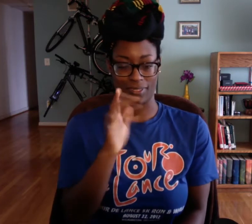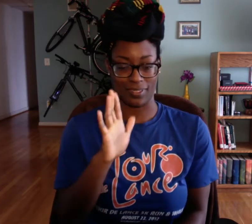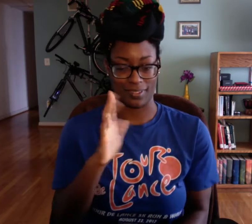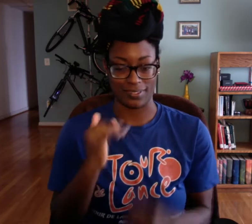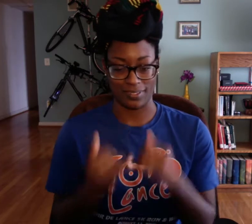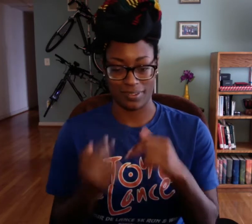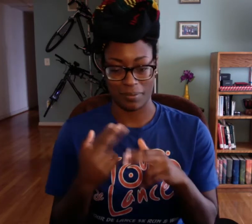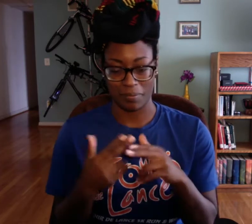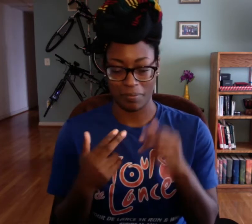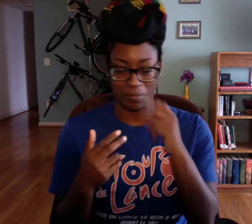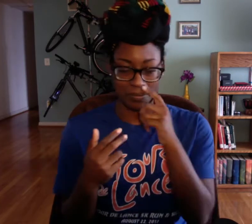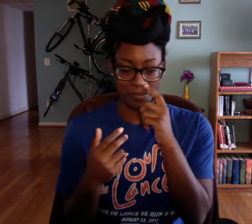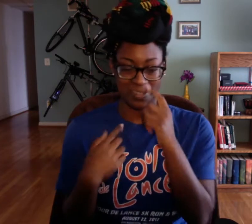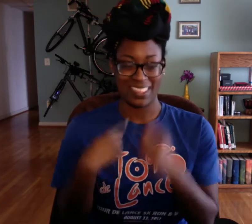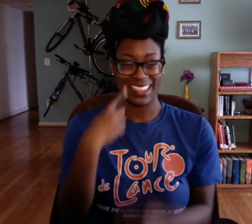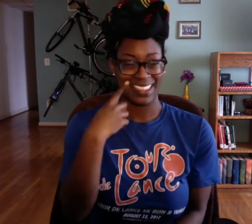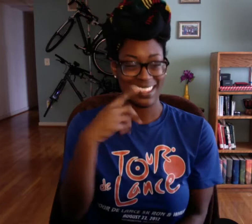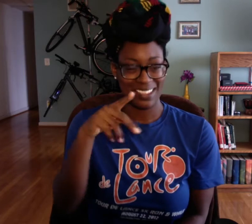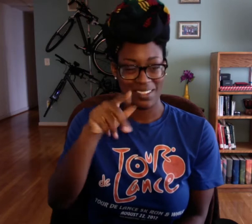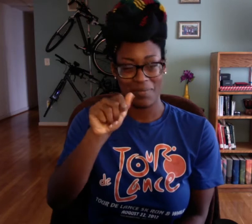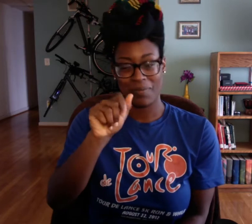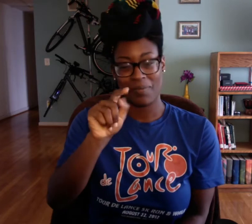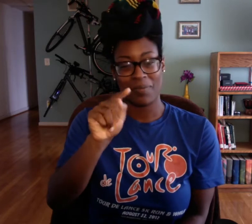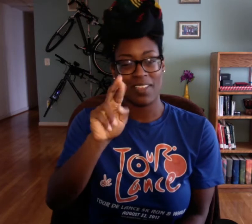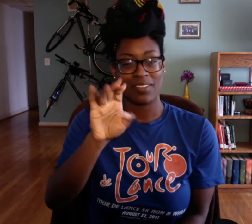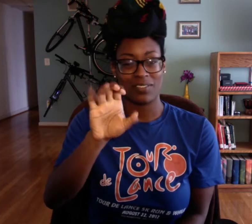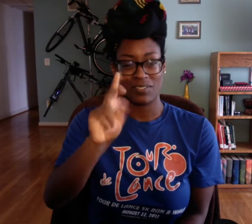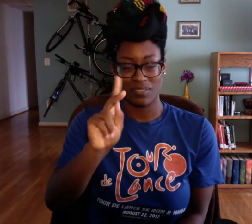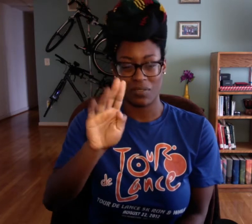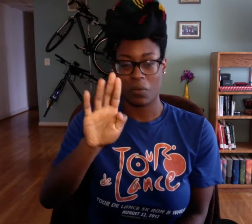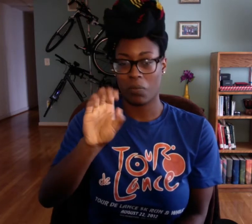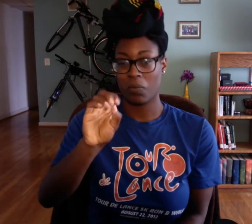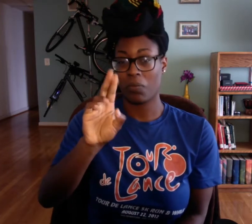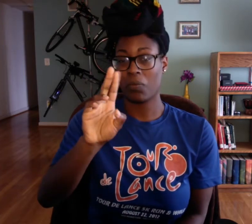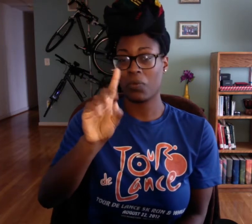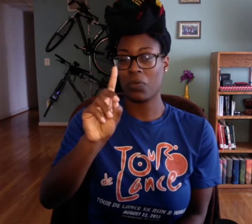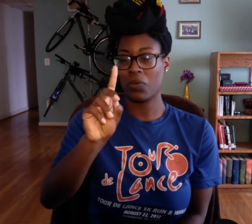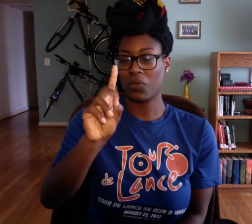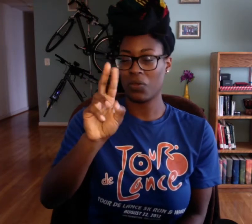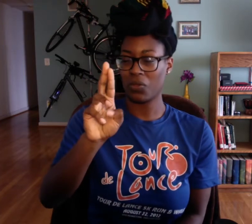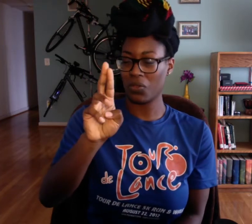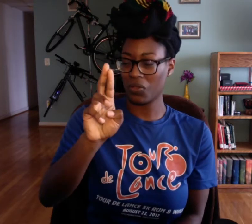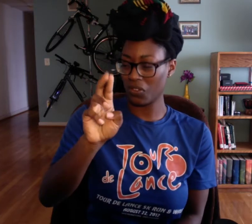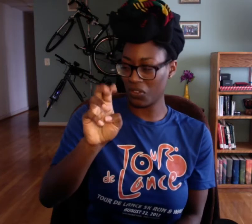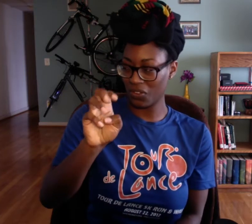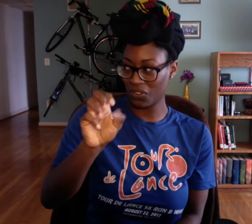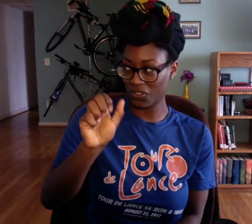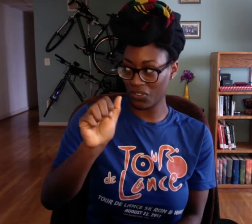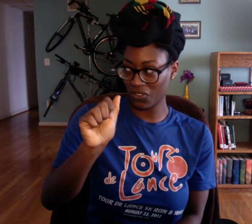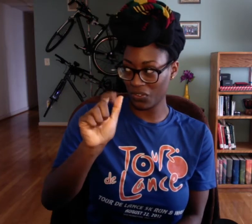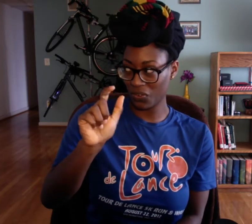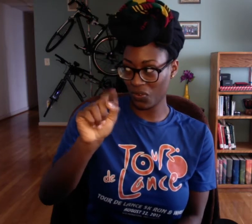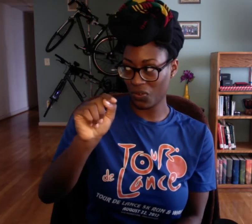I know I spelled that wrong but know his last name is something like that. Patrick Boudreauuuult.